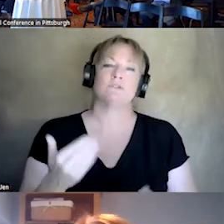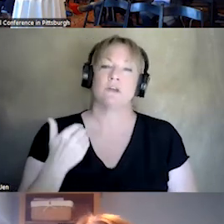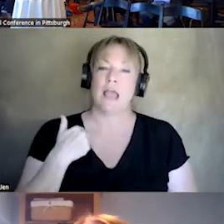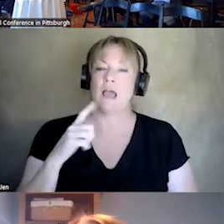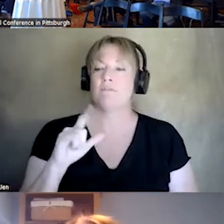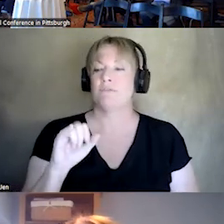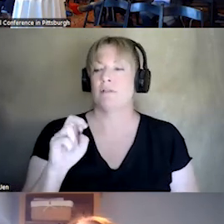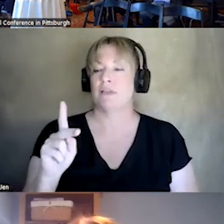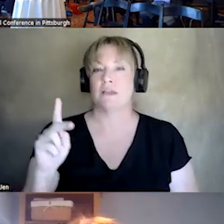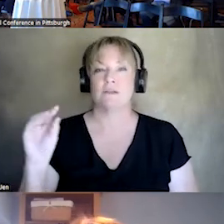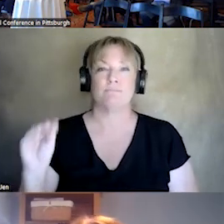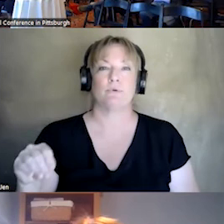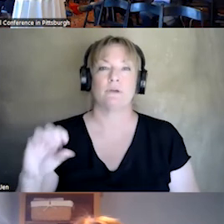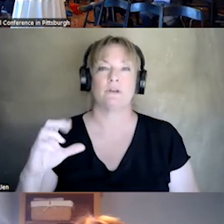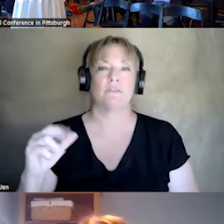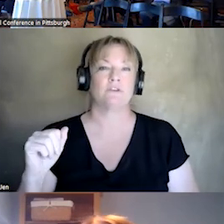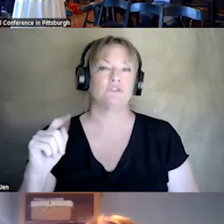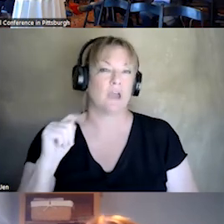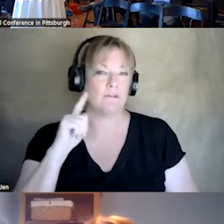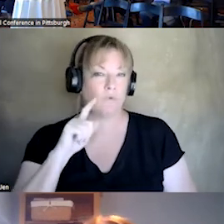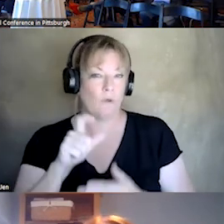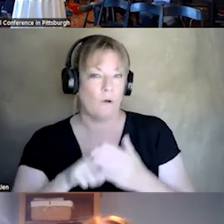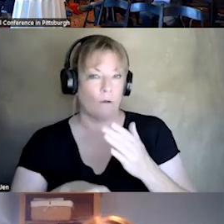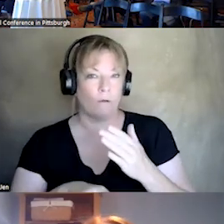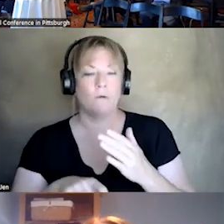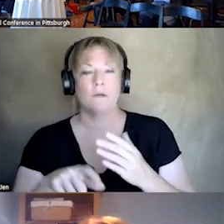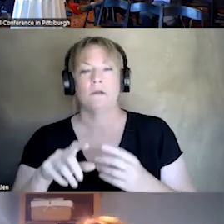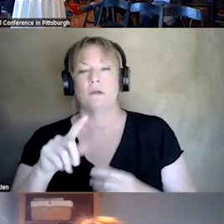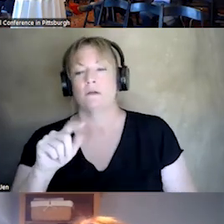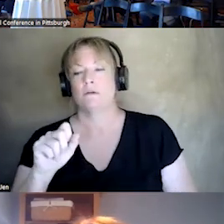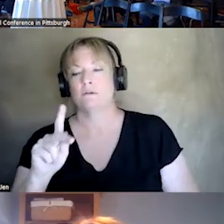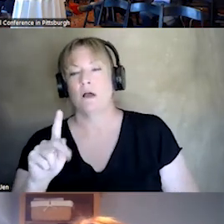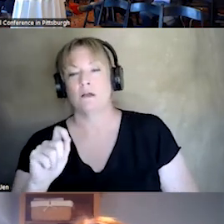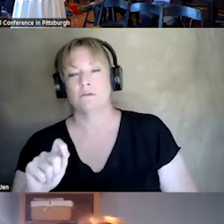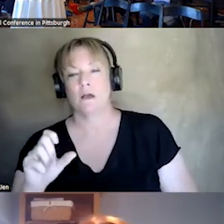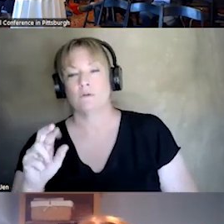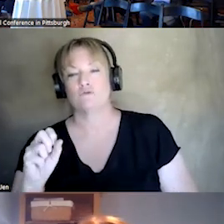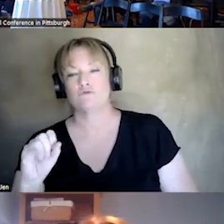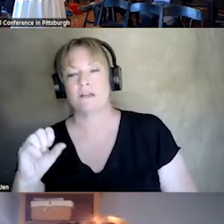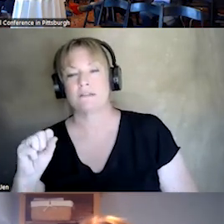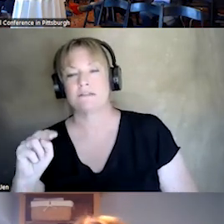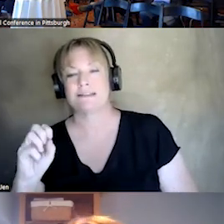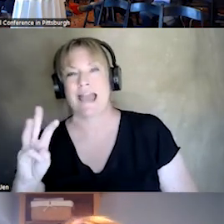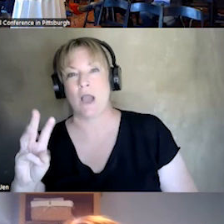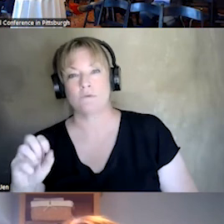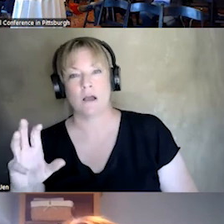THE CHAT. FOR THIS ARTICLE. YOU CAN GO TO TALK.CRISISNOW.CO MUCH/THESANCTUARY, A SAFE